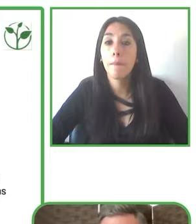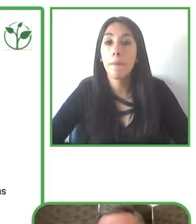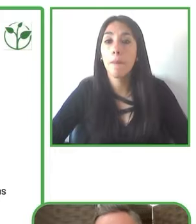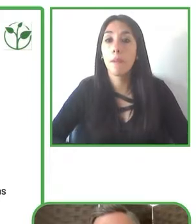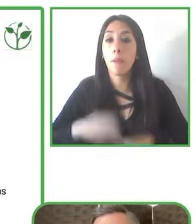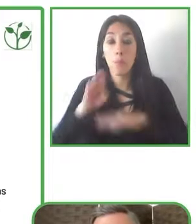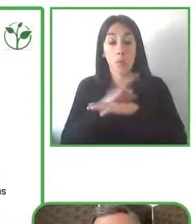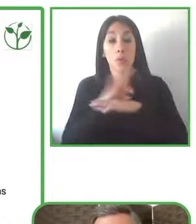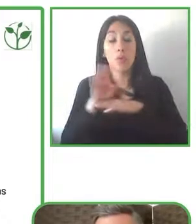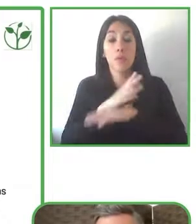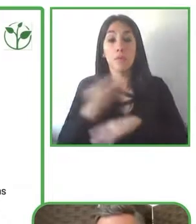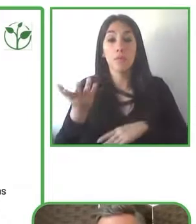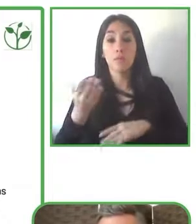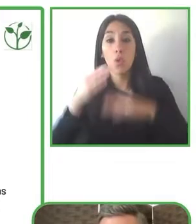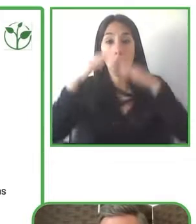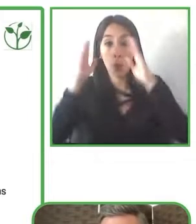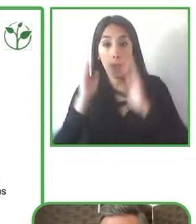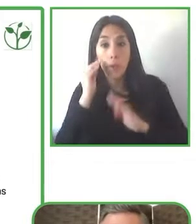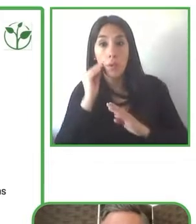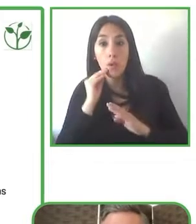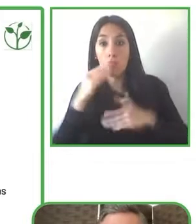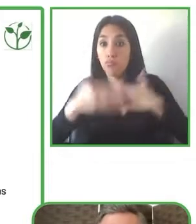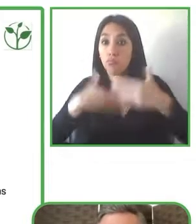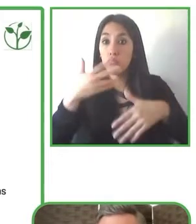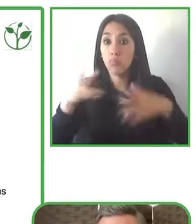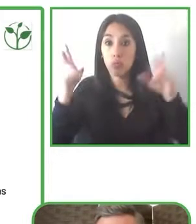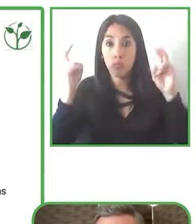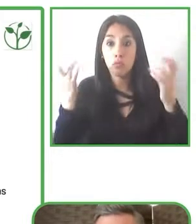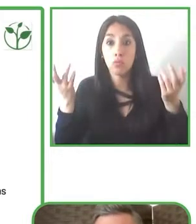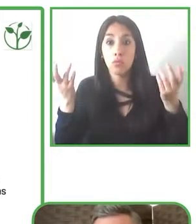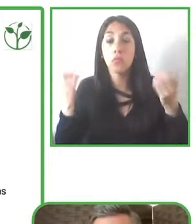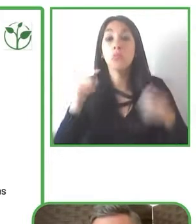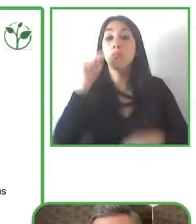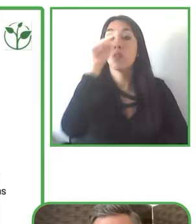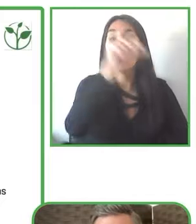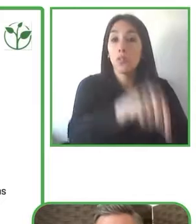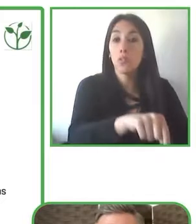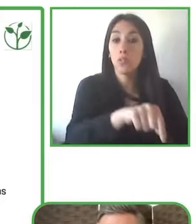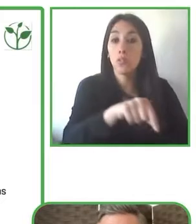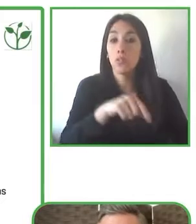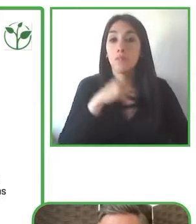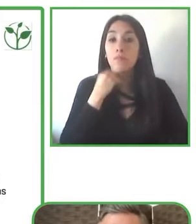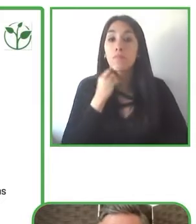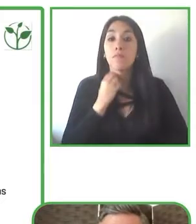But here they decide to launch the same initiative in their experiences so having the hosts of